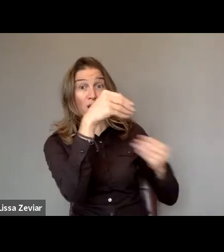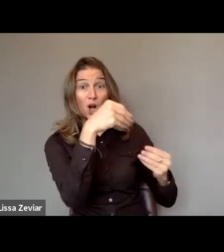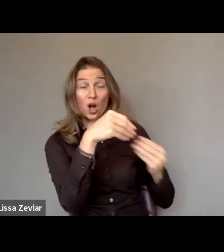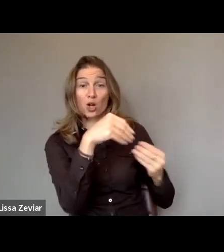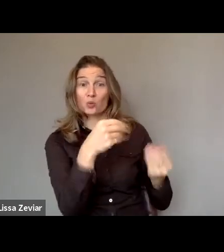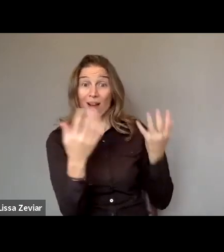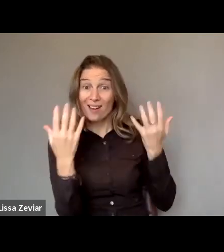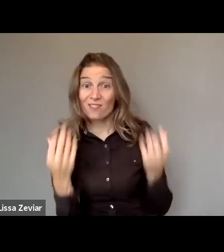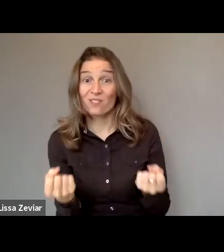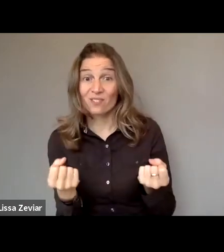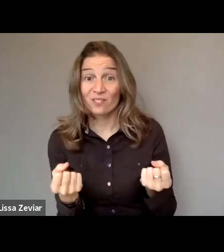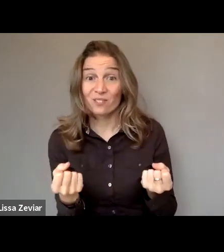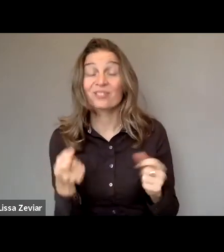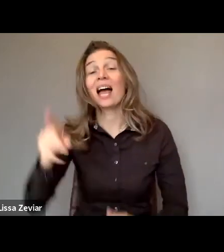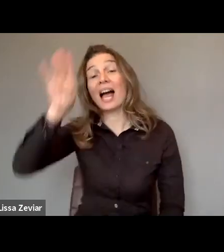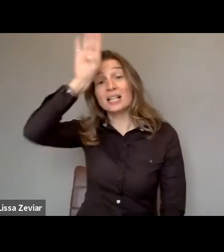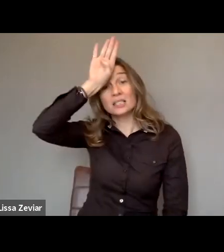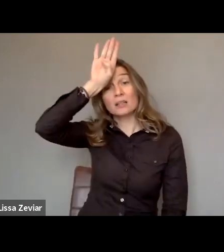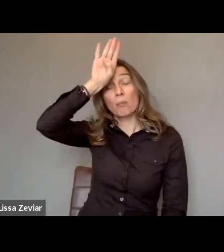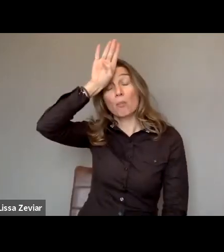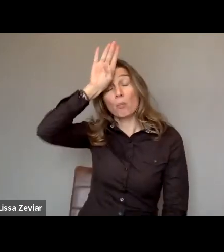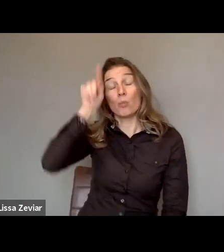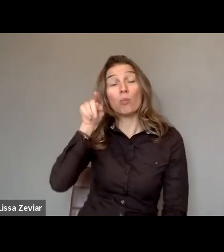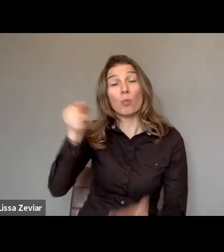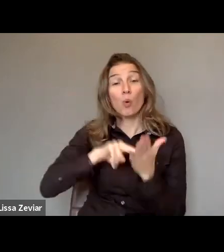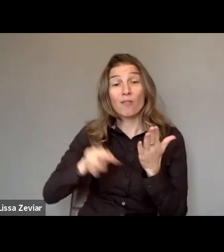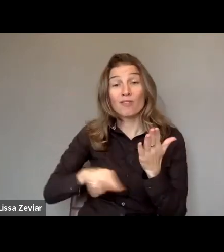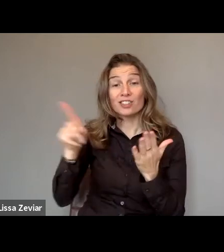And that is the Istanbul Convention. For us the Istanbul Convention